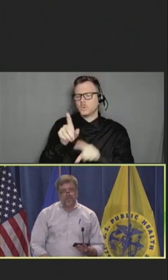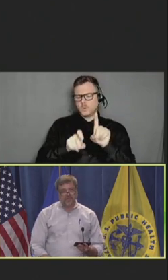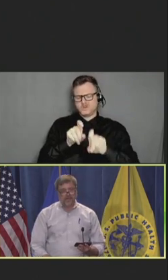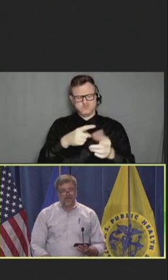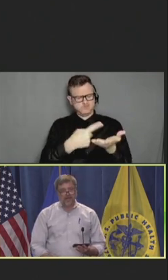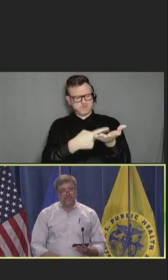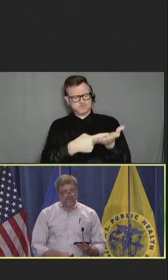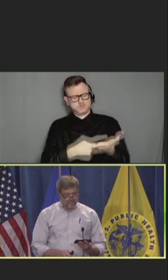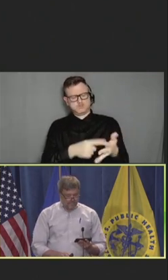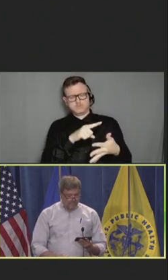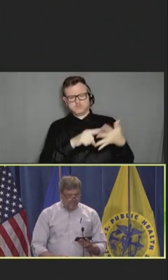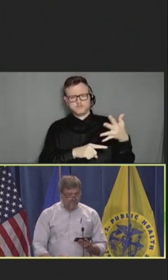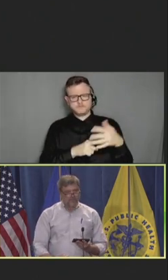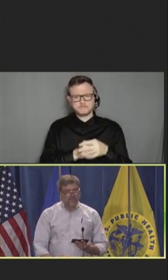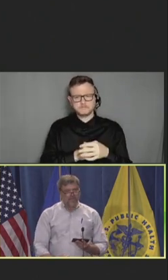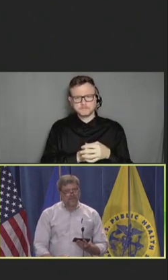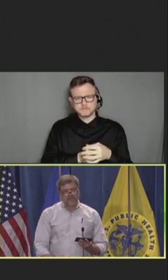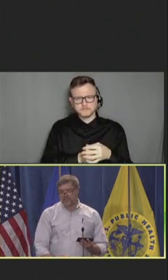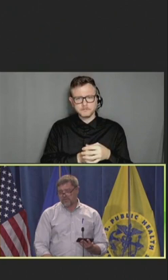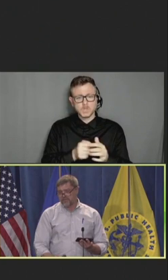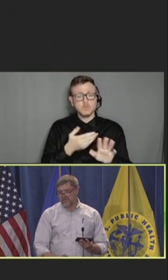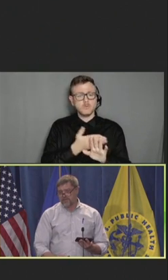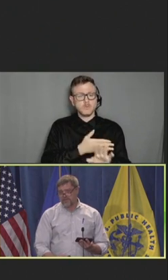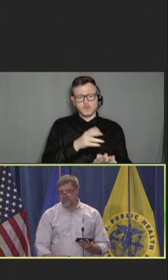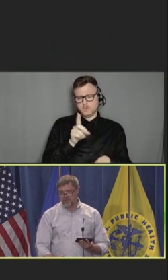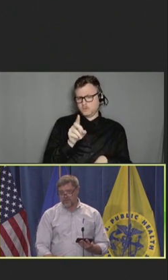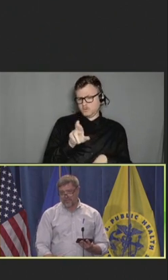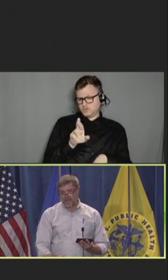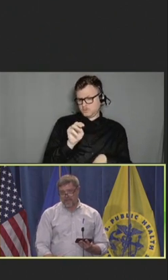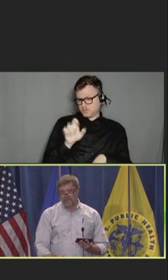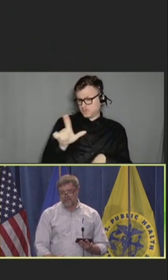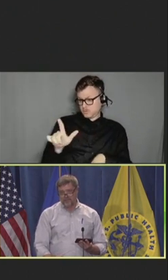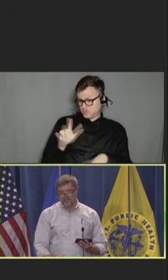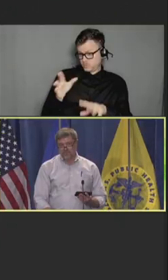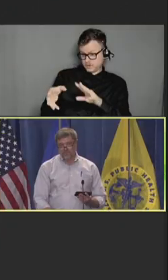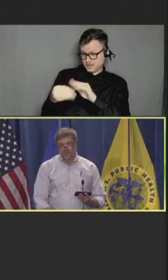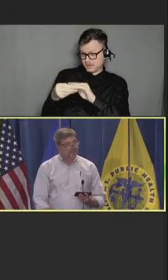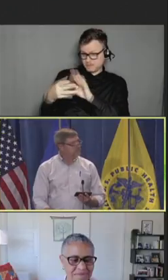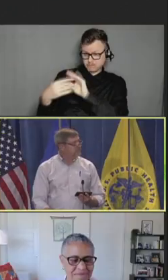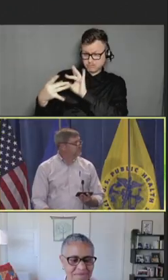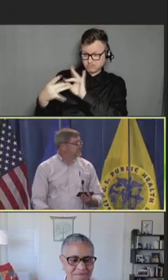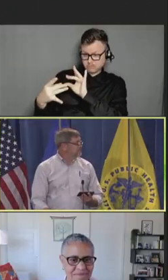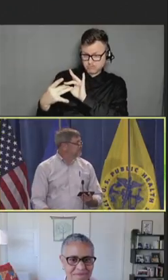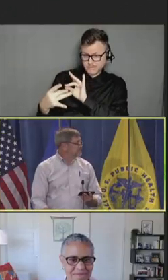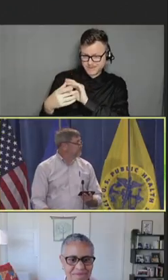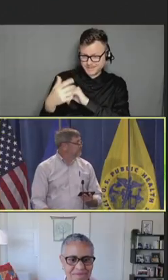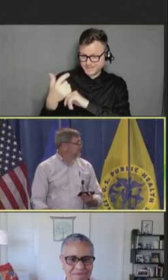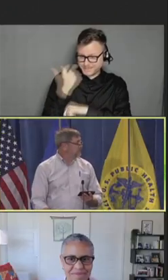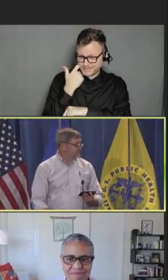But before that, Dr. Mullen, anything you'd like to add to what I presented so far?